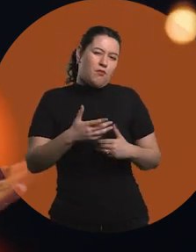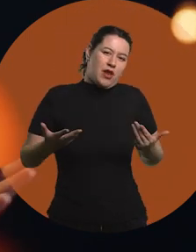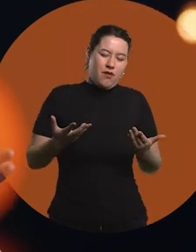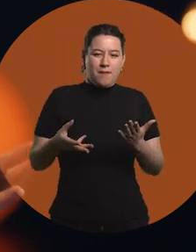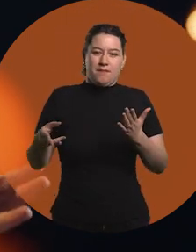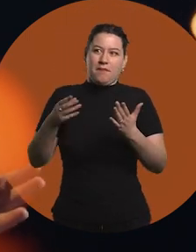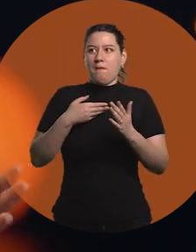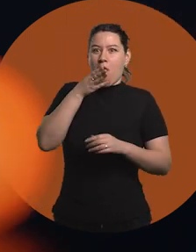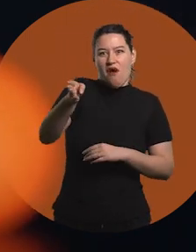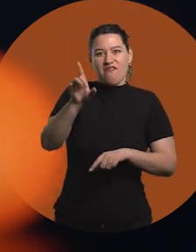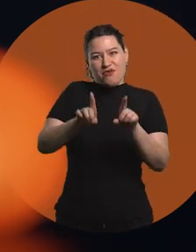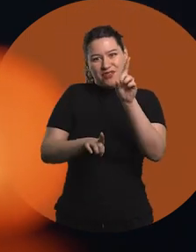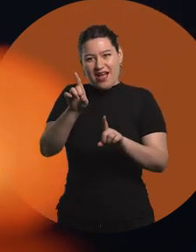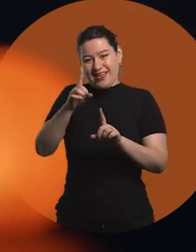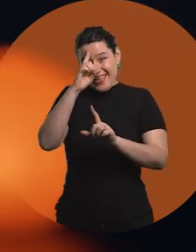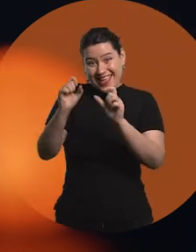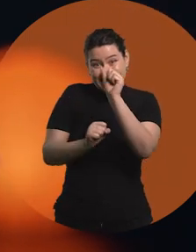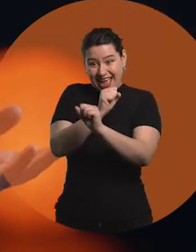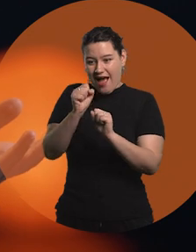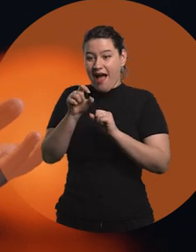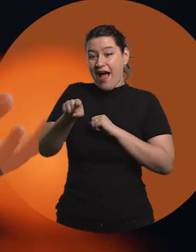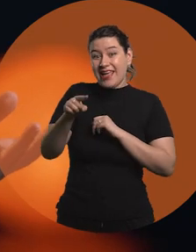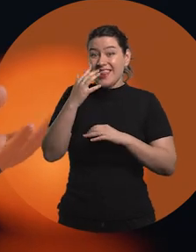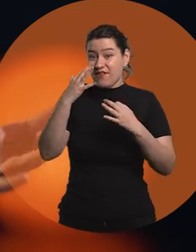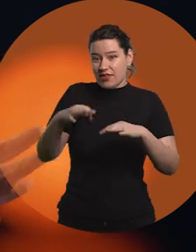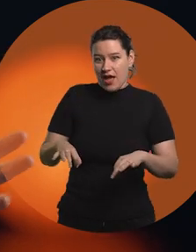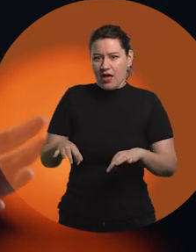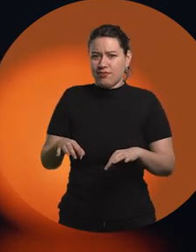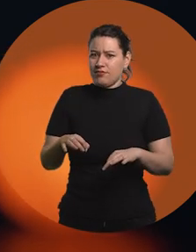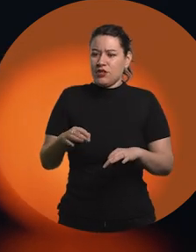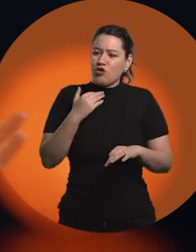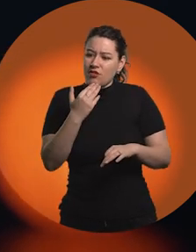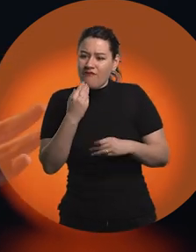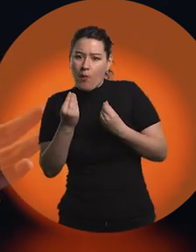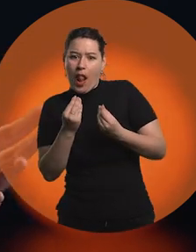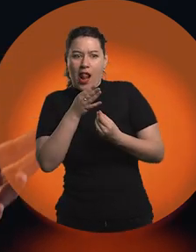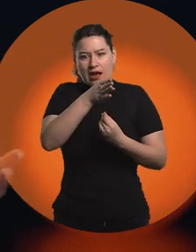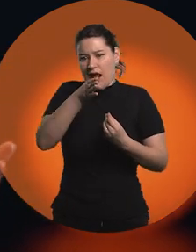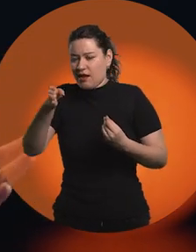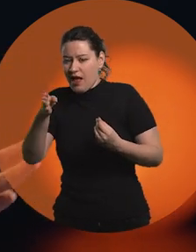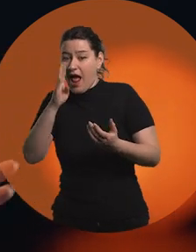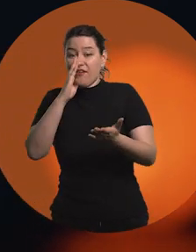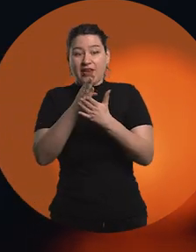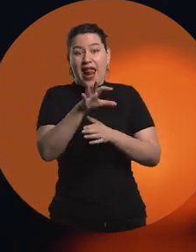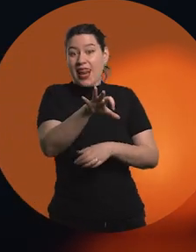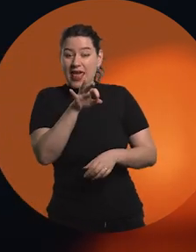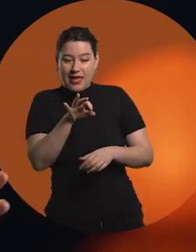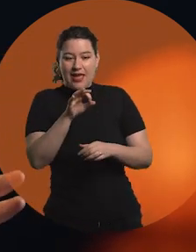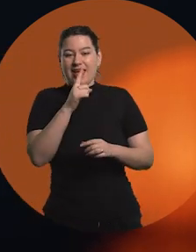I'm going to the Engineering Faculty", even though I didn't know the exact career. I ended up doing Electrical Engineering.